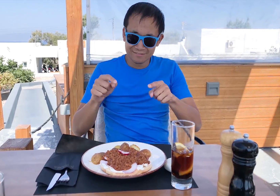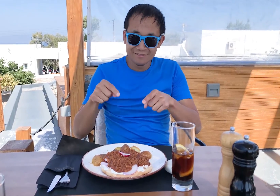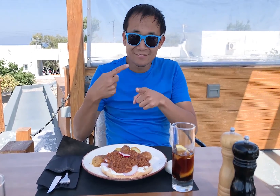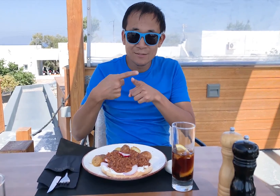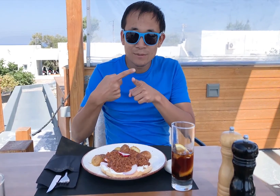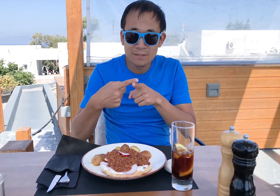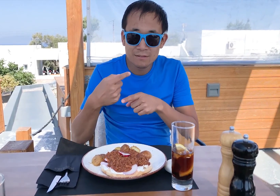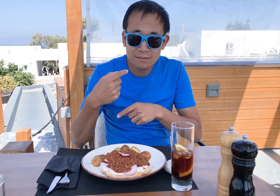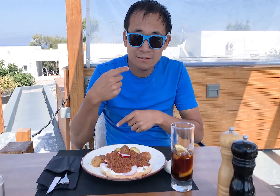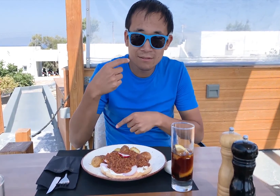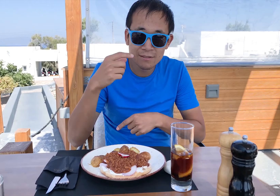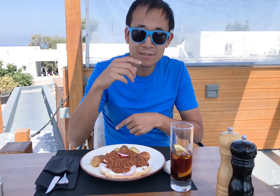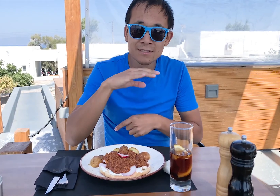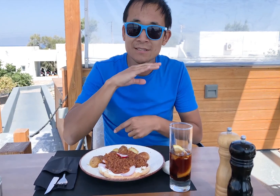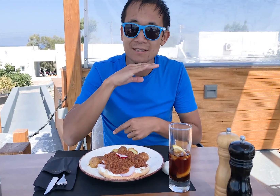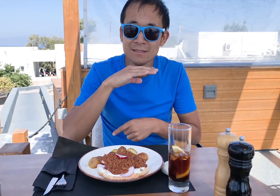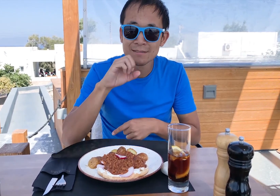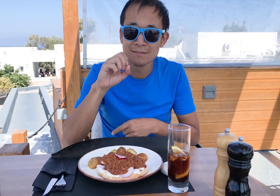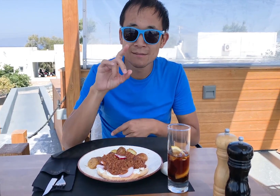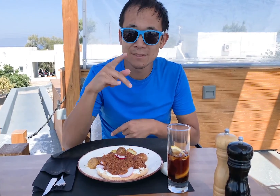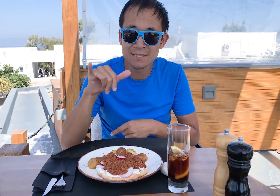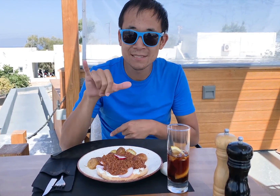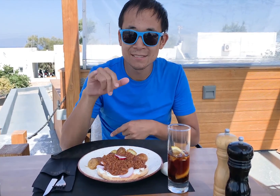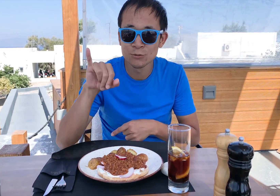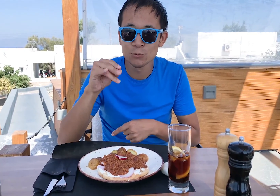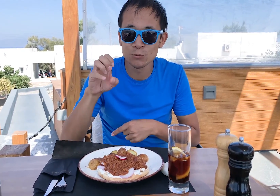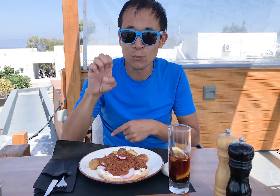Greek Sloppy Joe